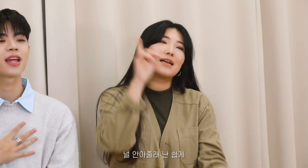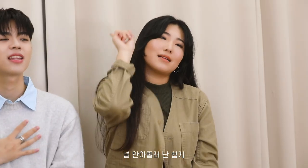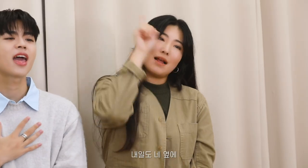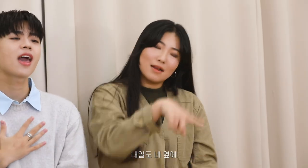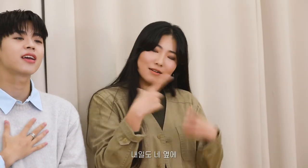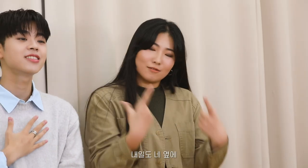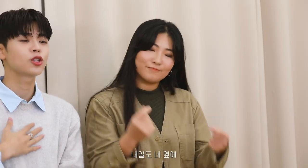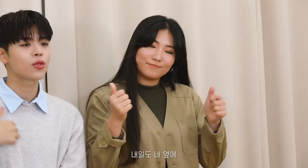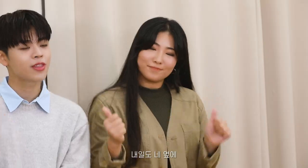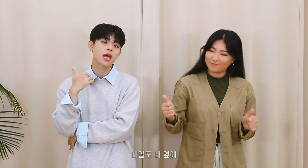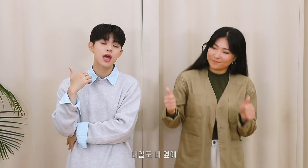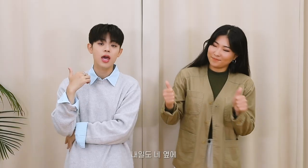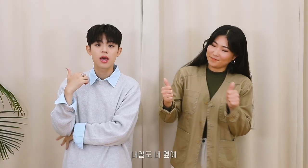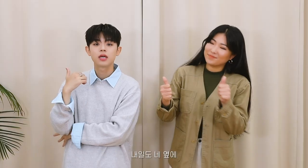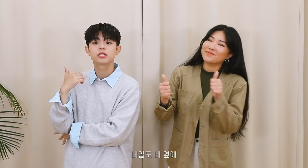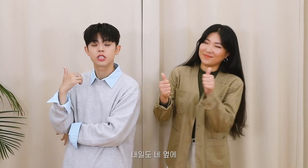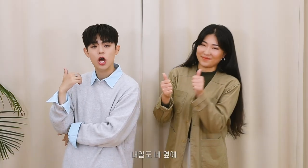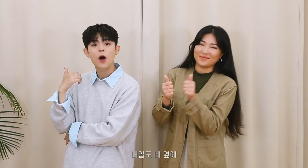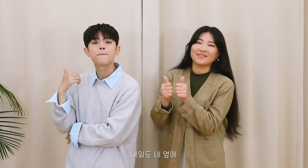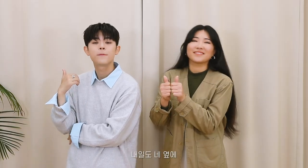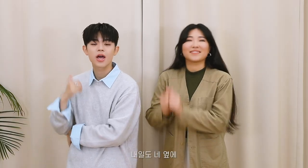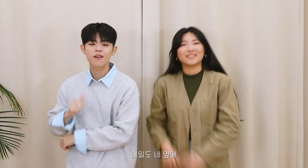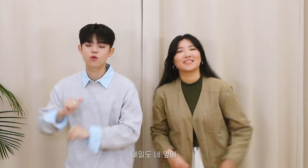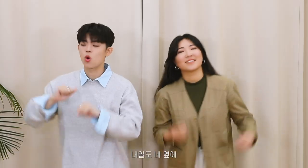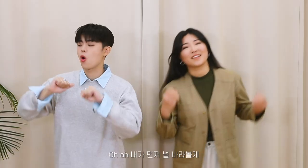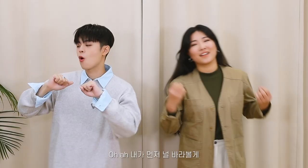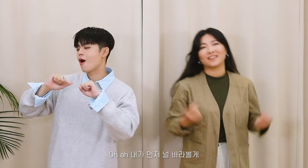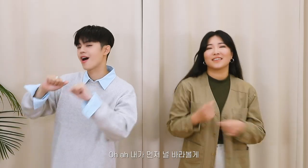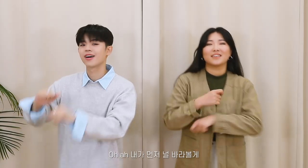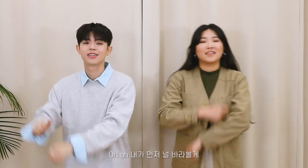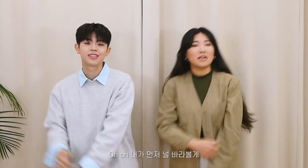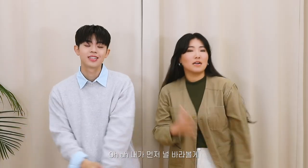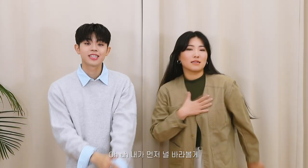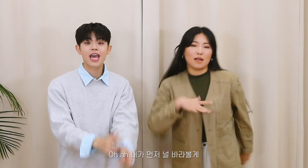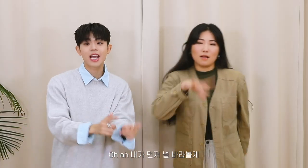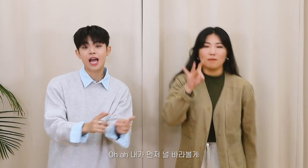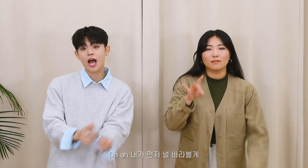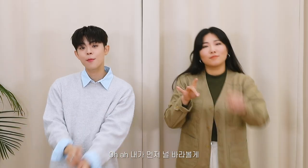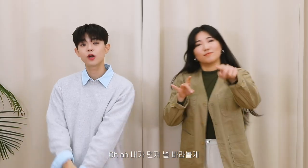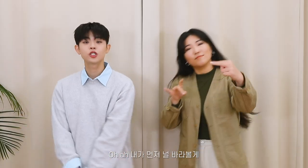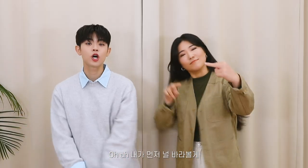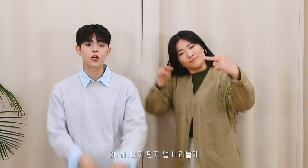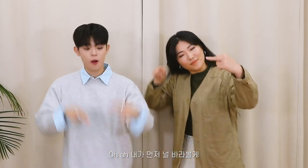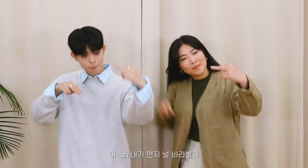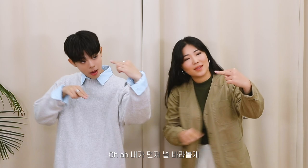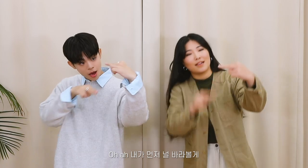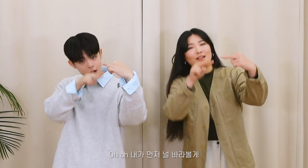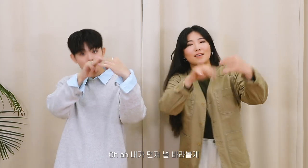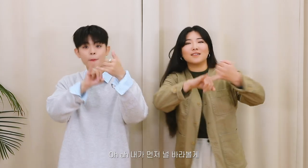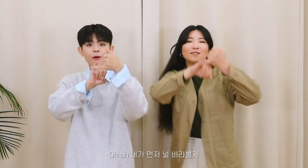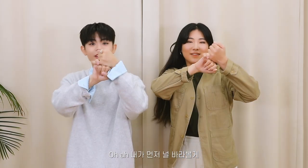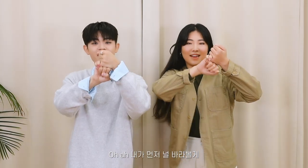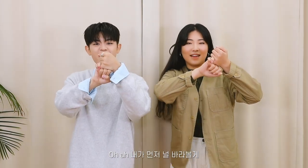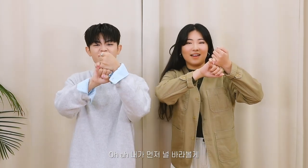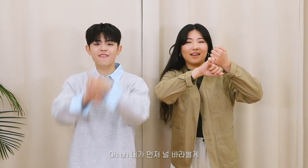I'll be next to you tomorrow Oh ah, I'll look at you first